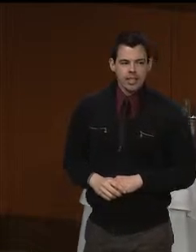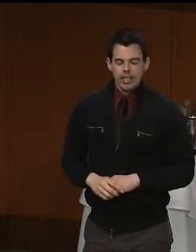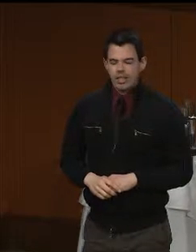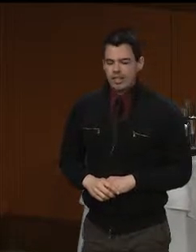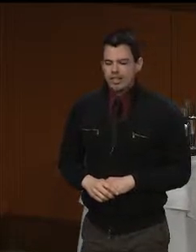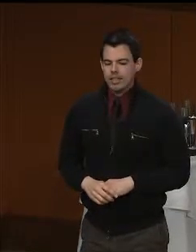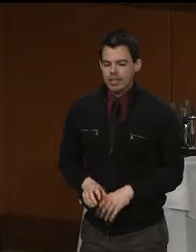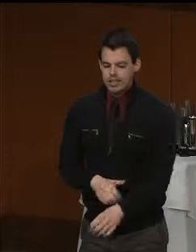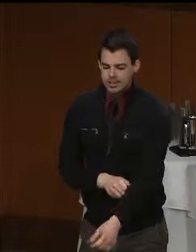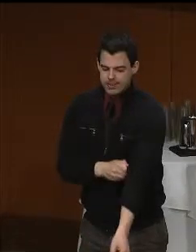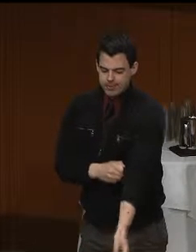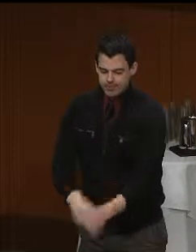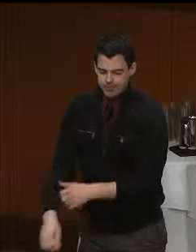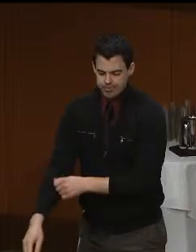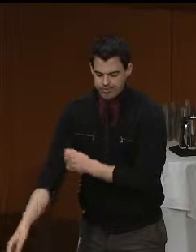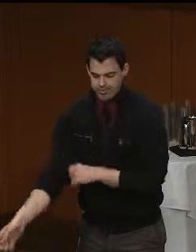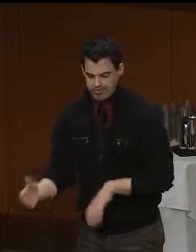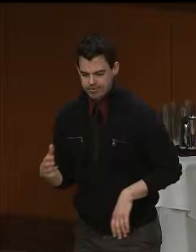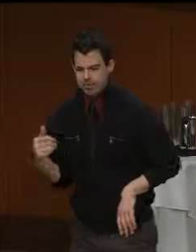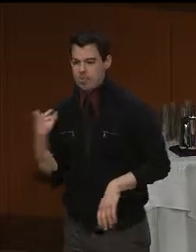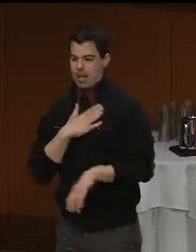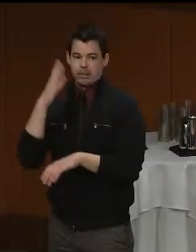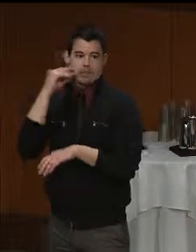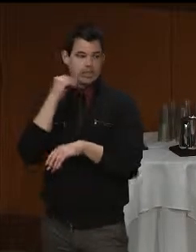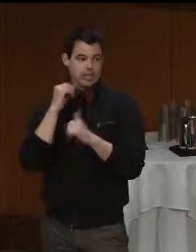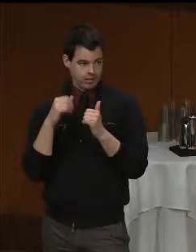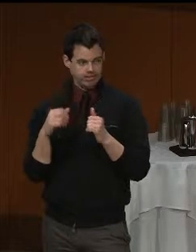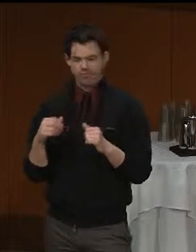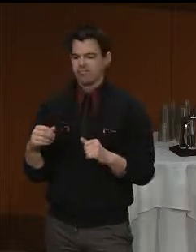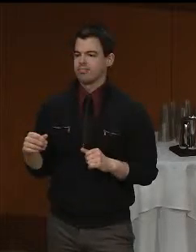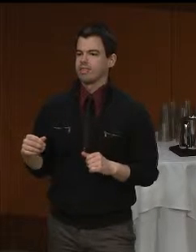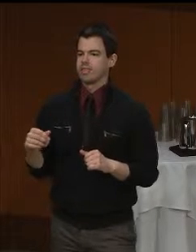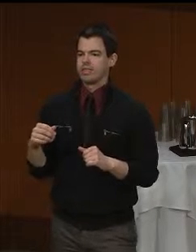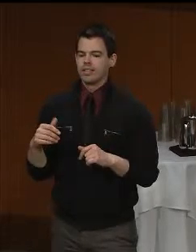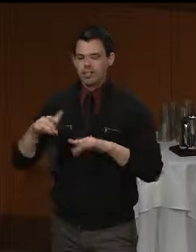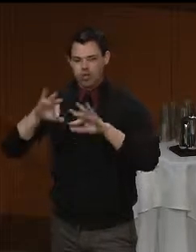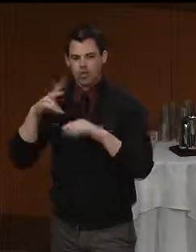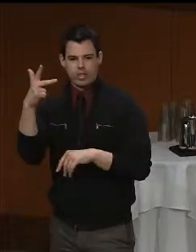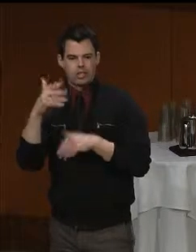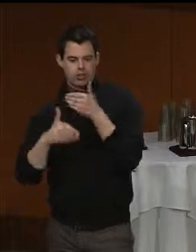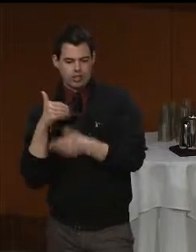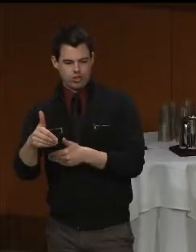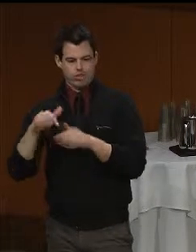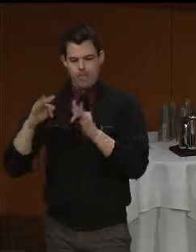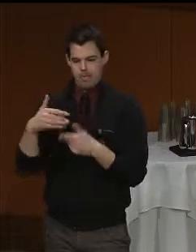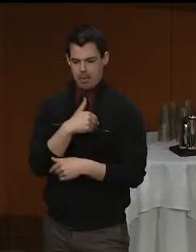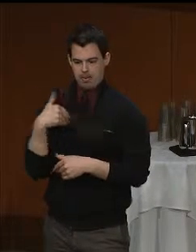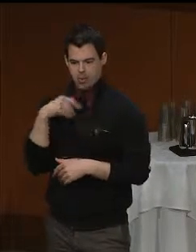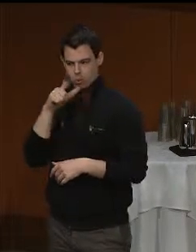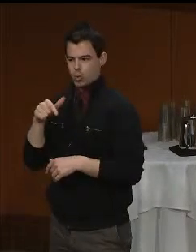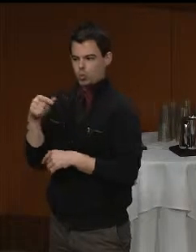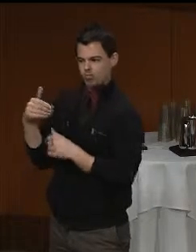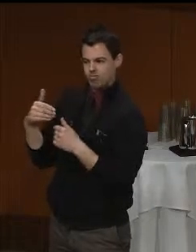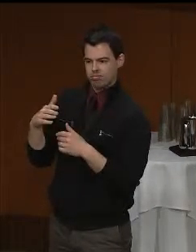been impacted in my case by three generations of family members with serious mental illness.